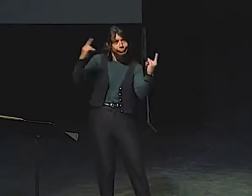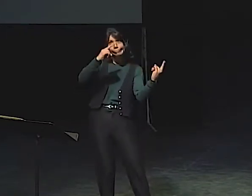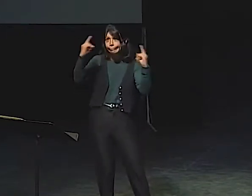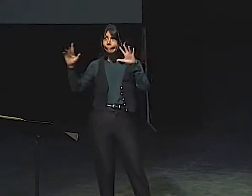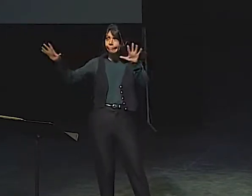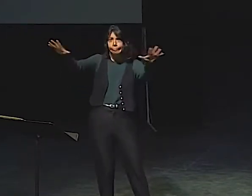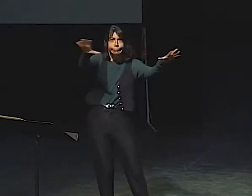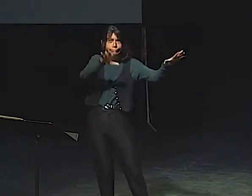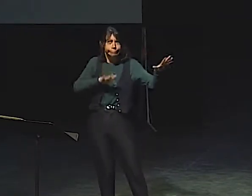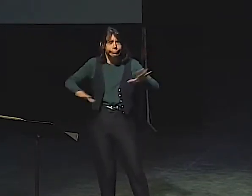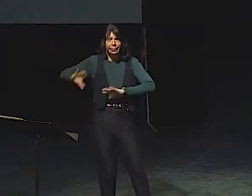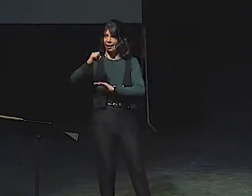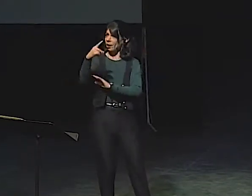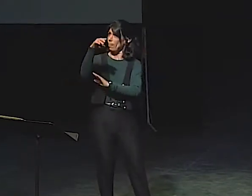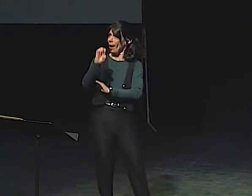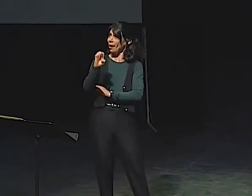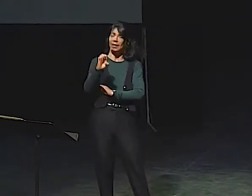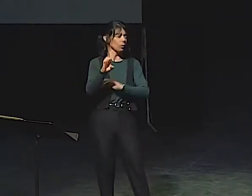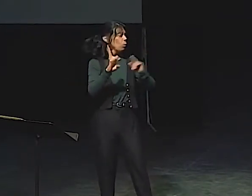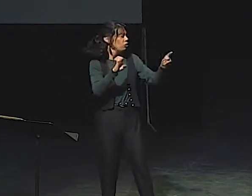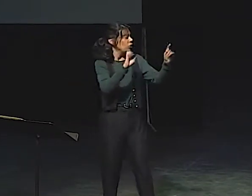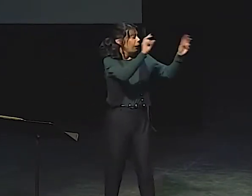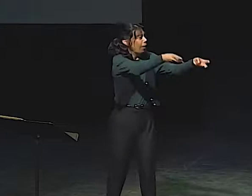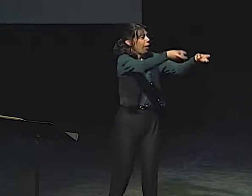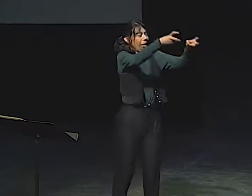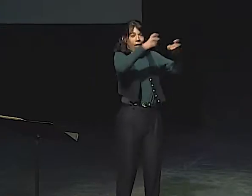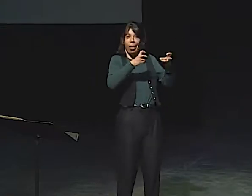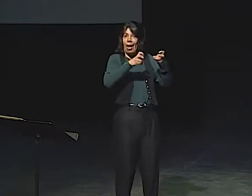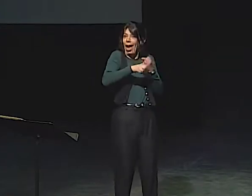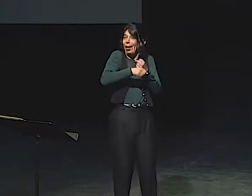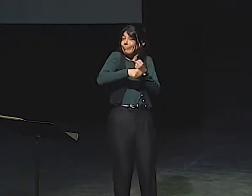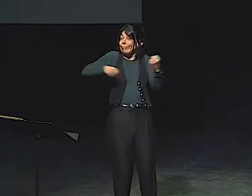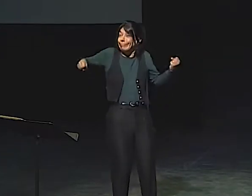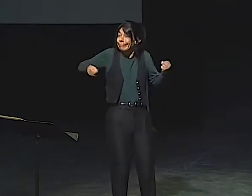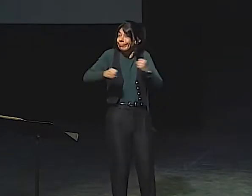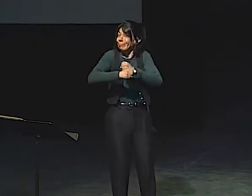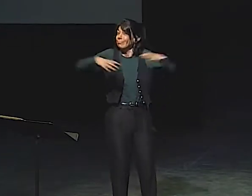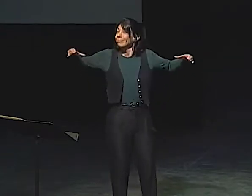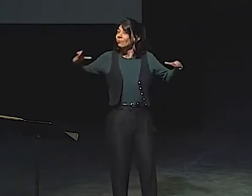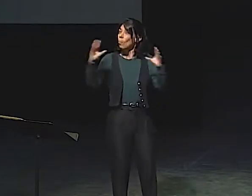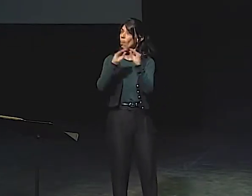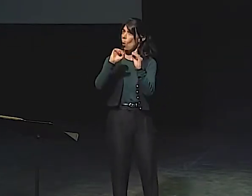YOU KNOW, THERE'S A WOMAN HERE AND THE MAN THERE. YOU KNOW, YOU CAN USE THE SPACE.